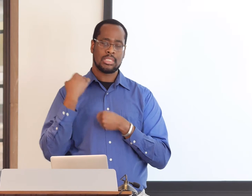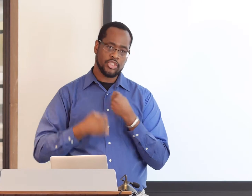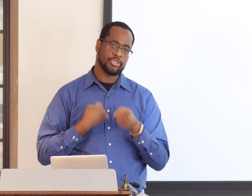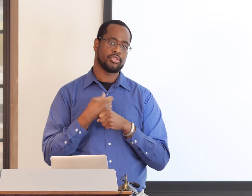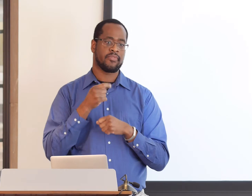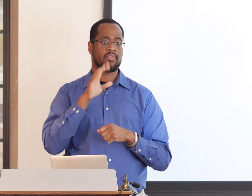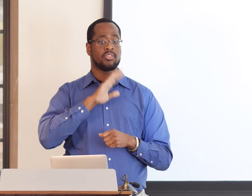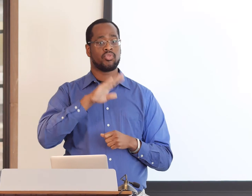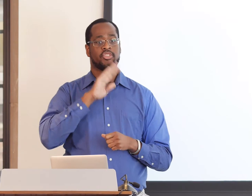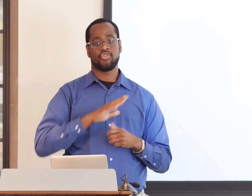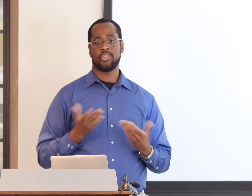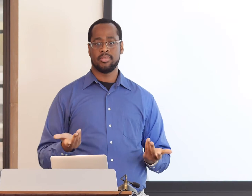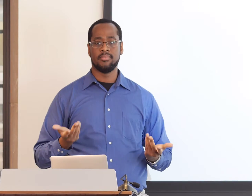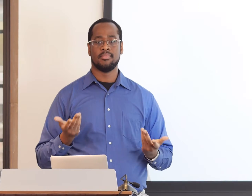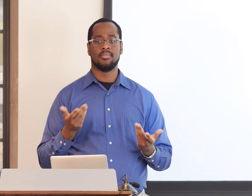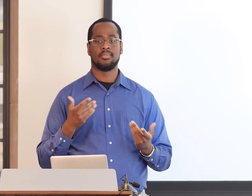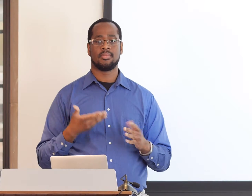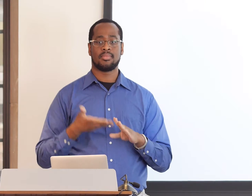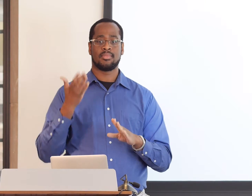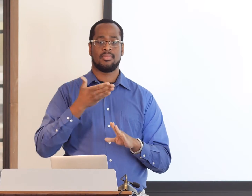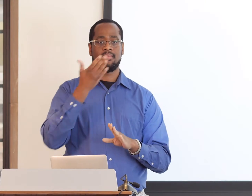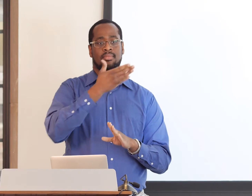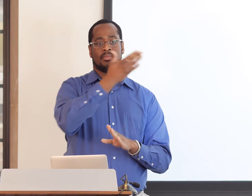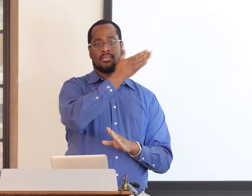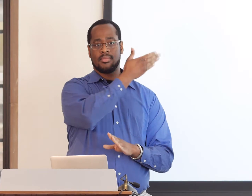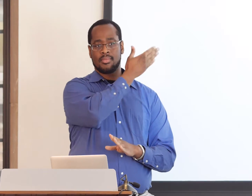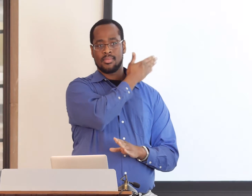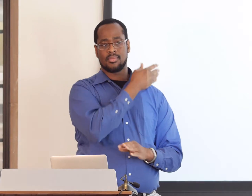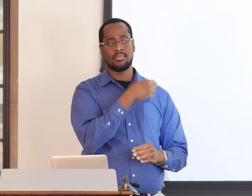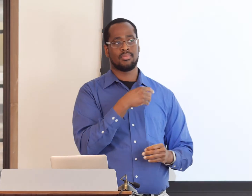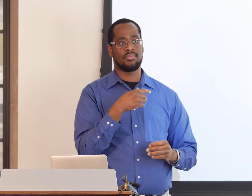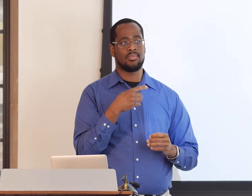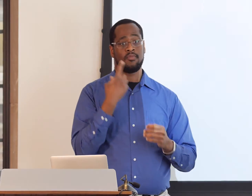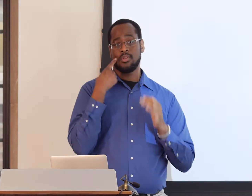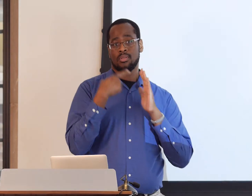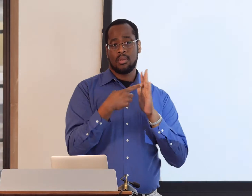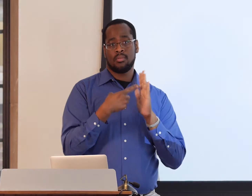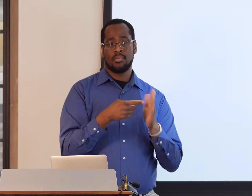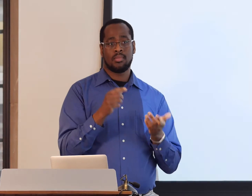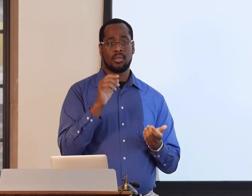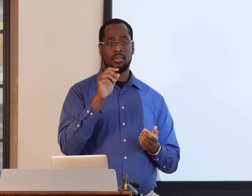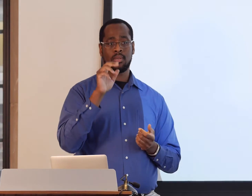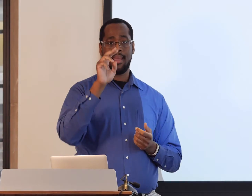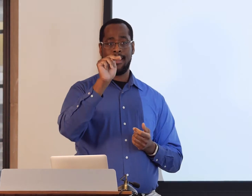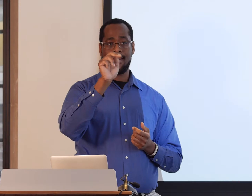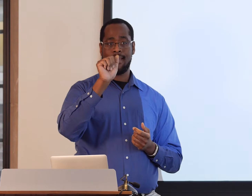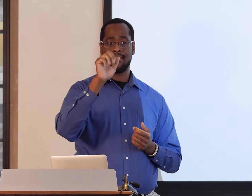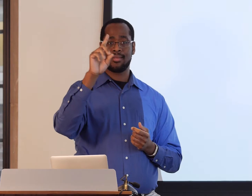but I think it was a very strong response of years of frustration, historic oppression.